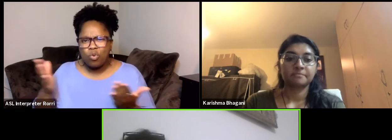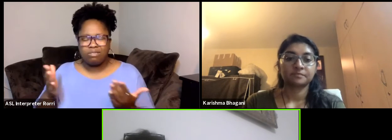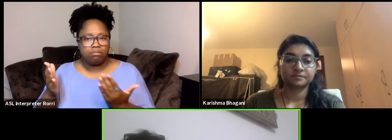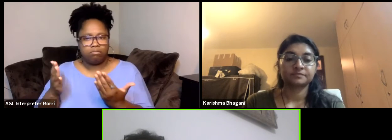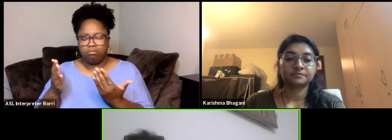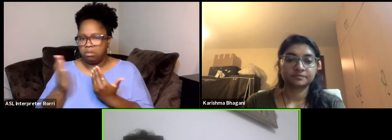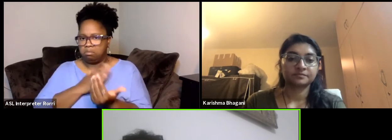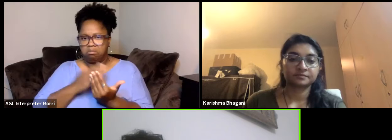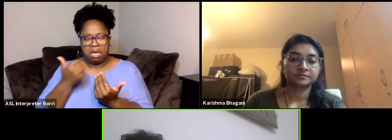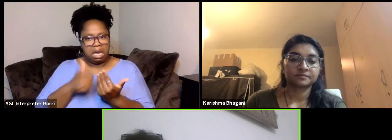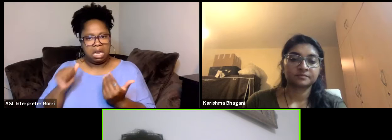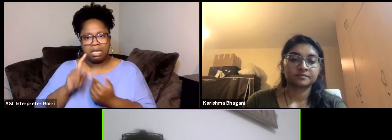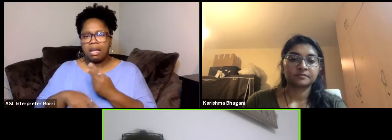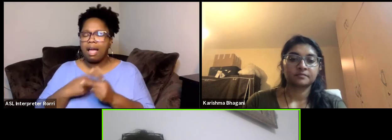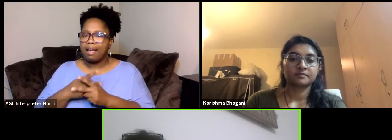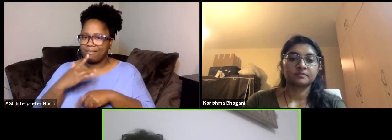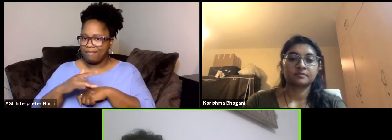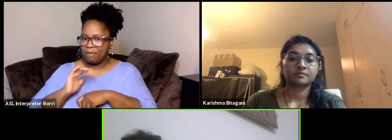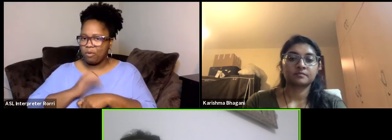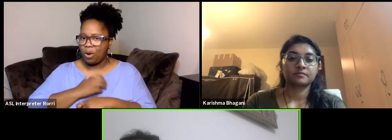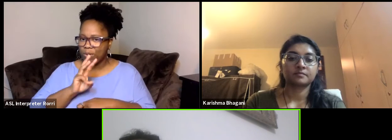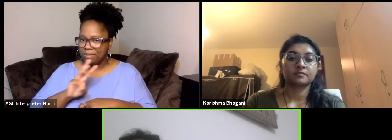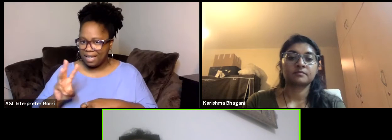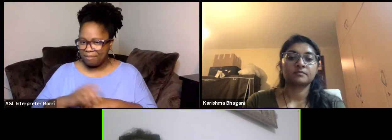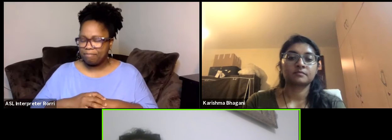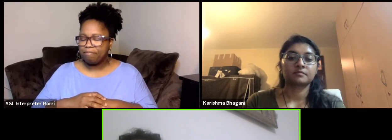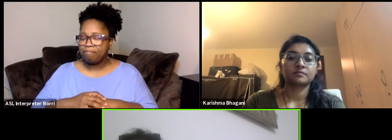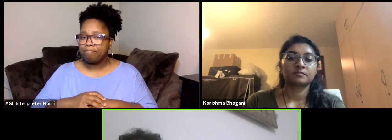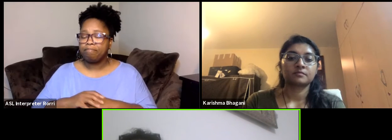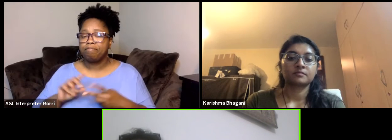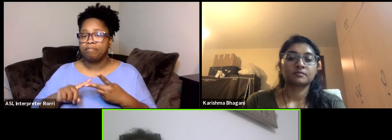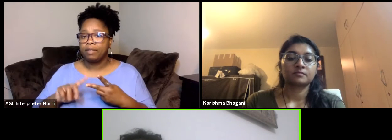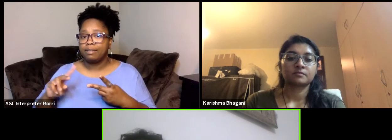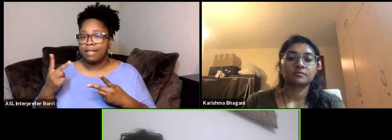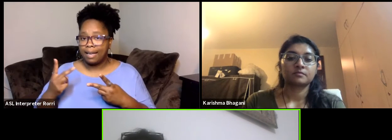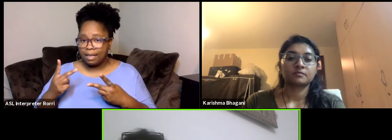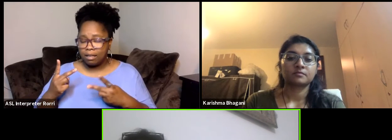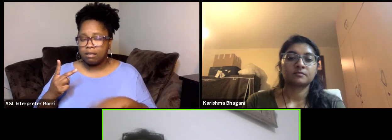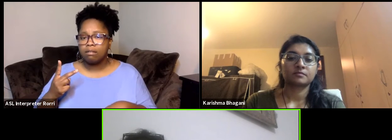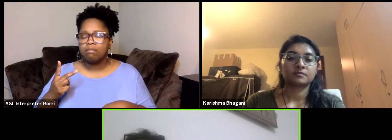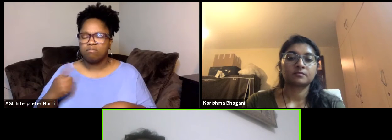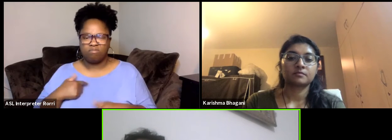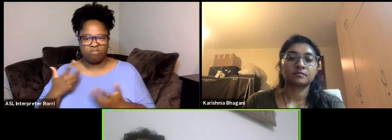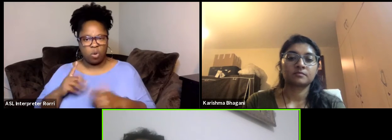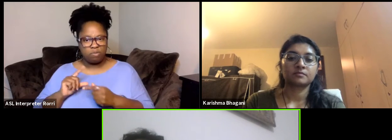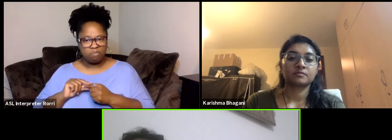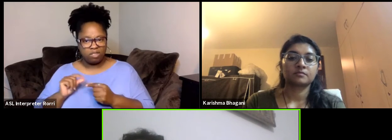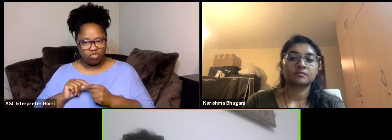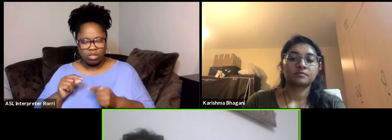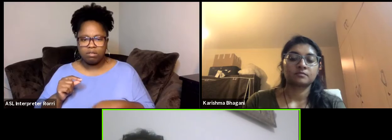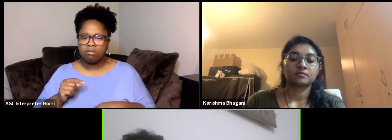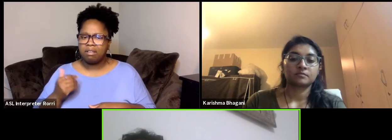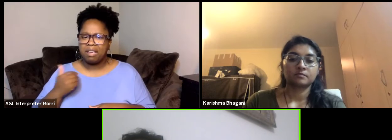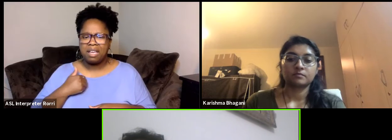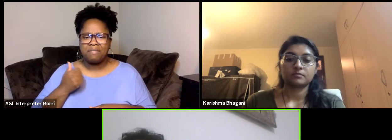you can access it. The second thing is as I said we have a very few fundraisers